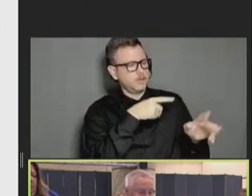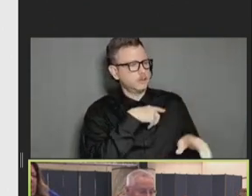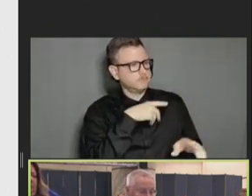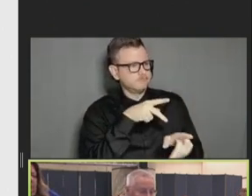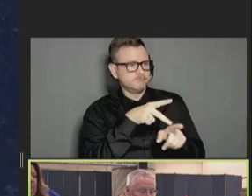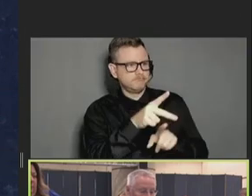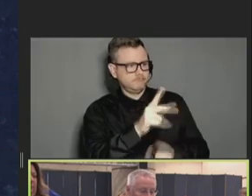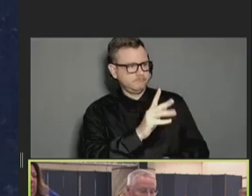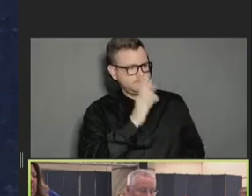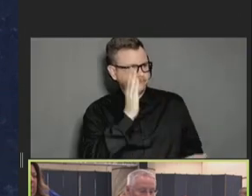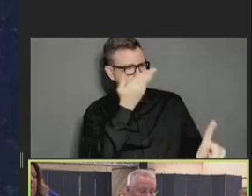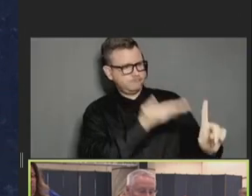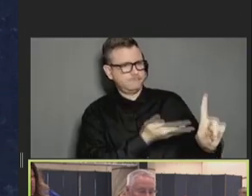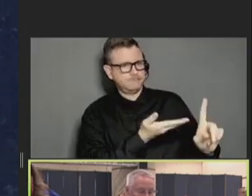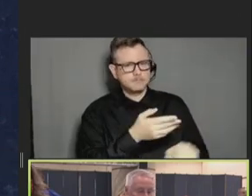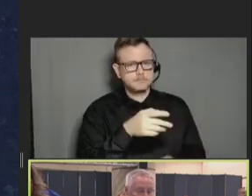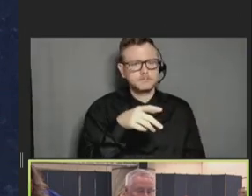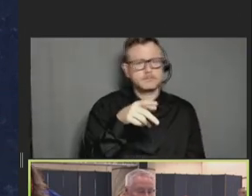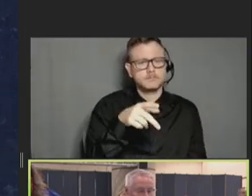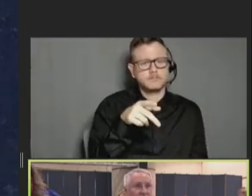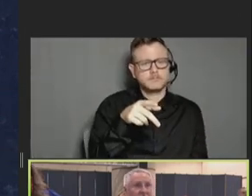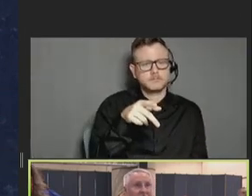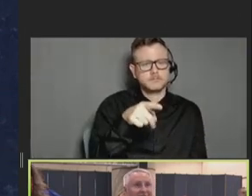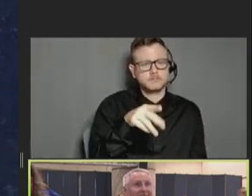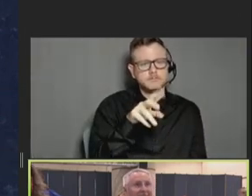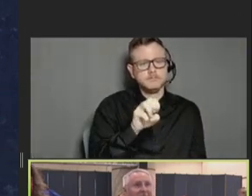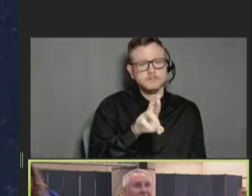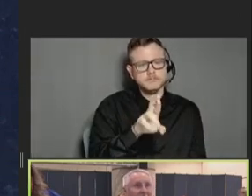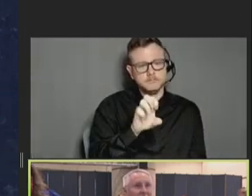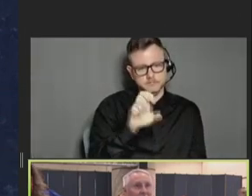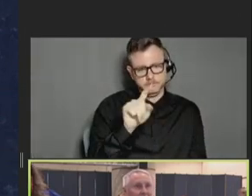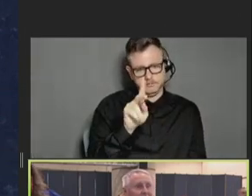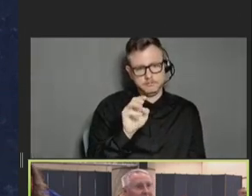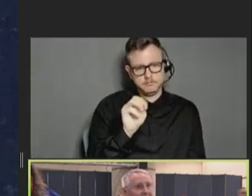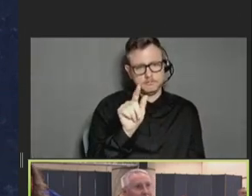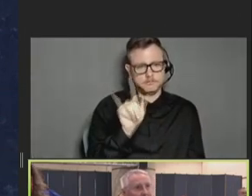with Dr. Preeti Malani from the University of Michigan. Dr. Malani, thank you for being